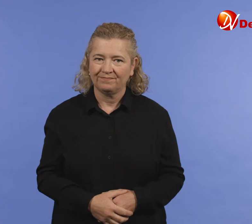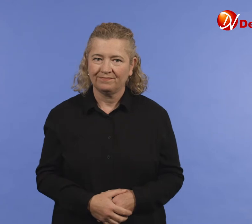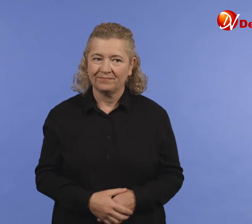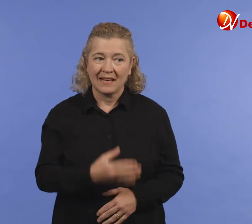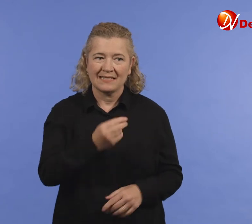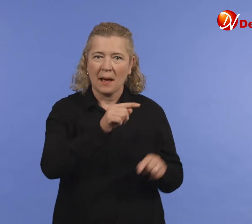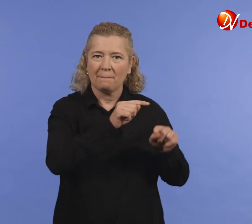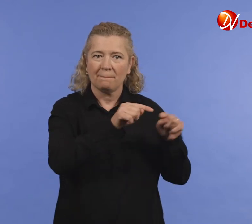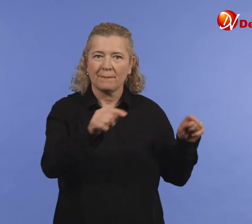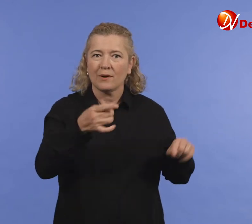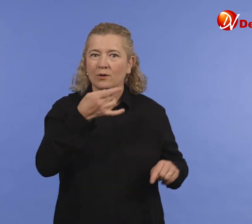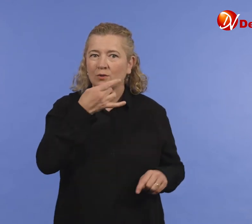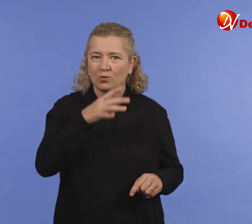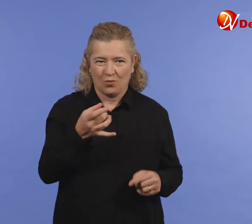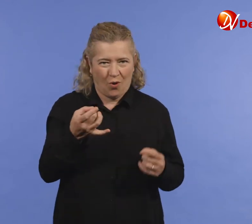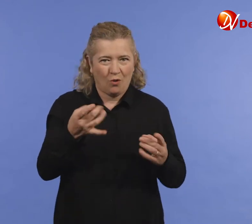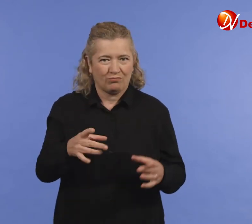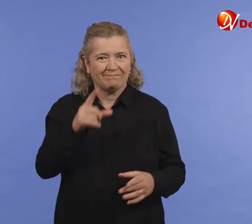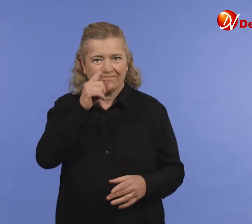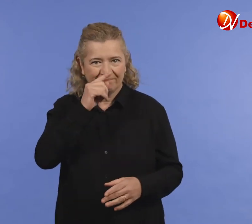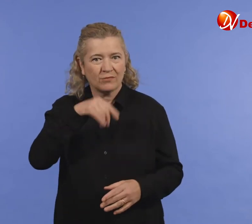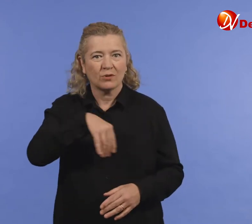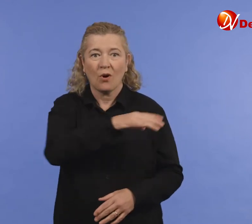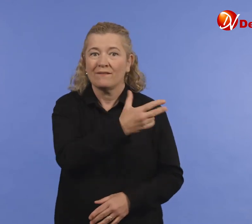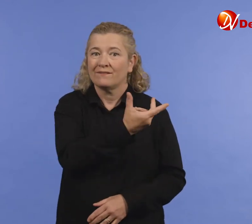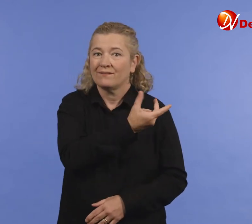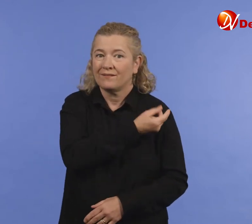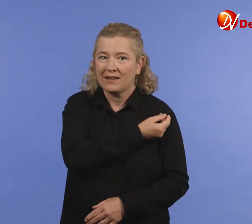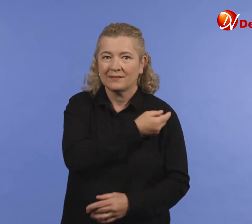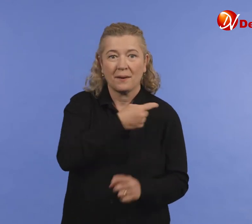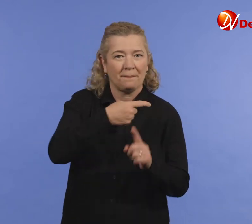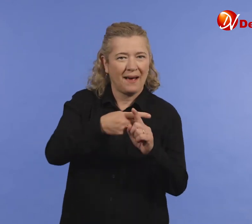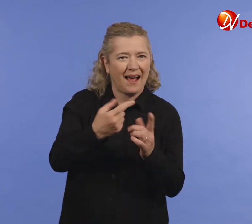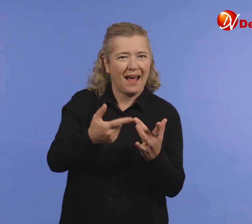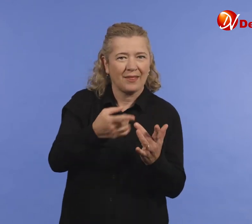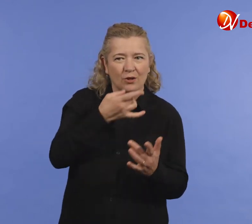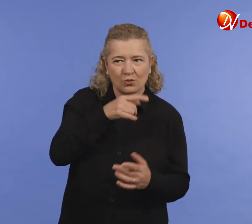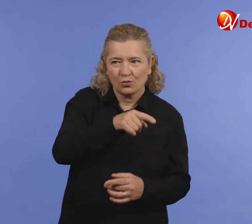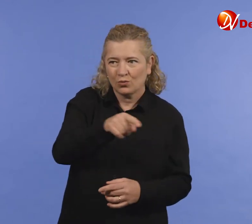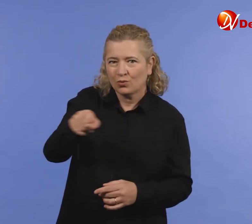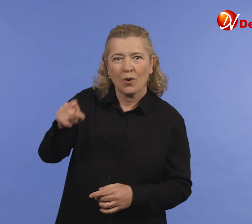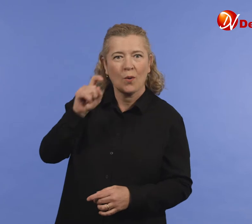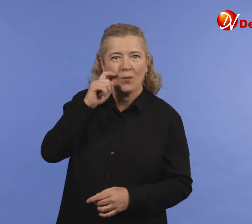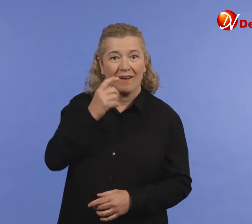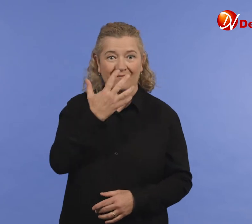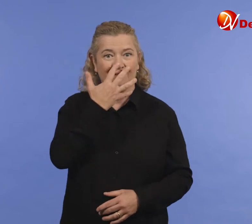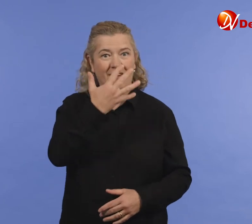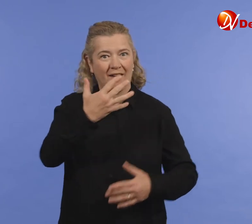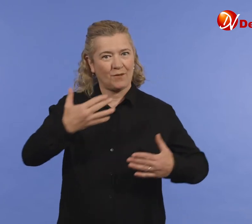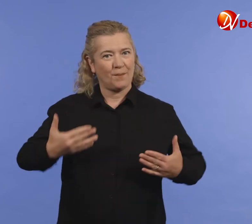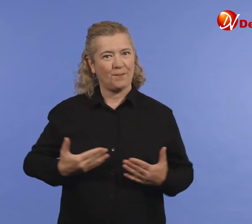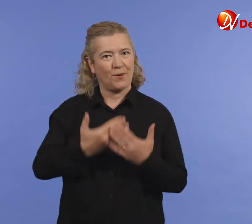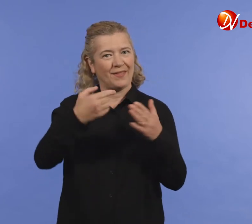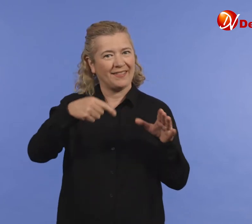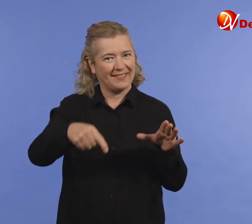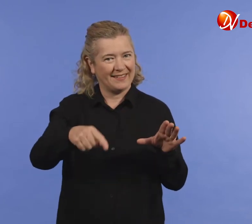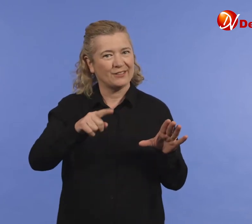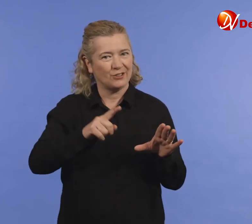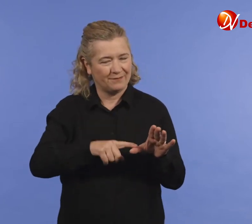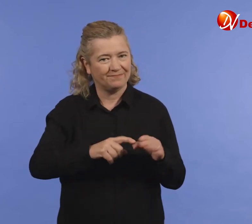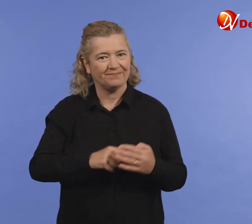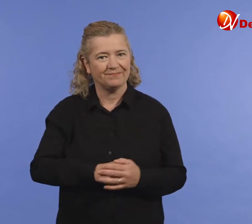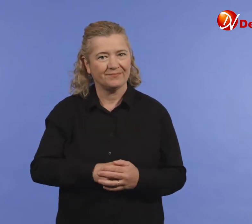Some children are already eligible, while others will turn 5 during the year.